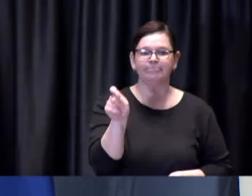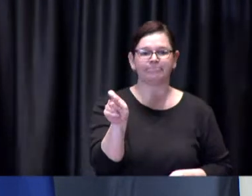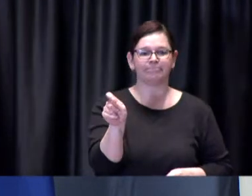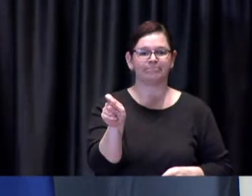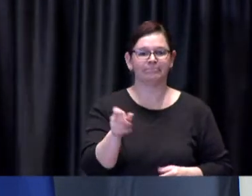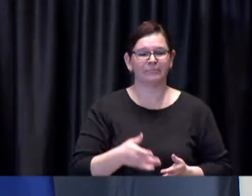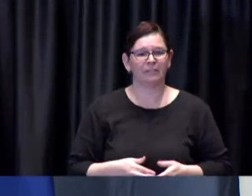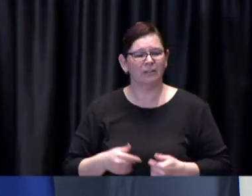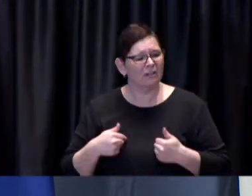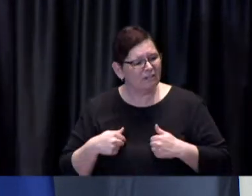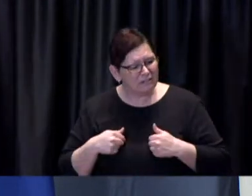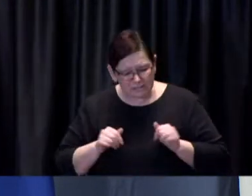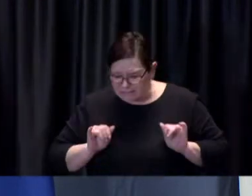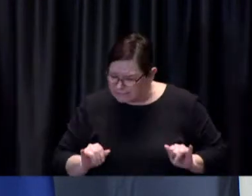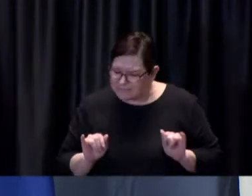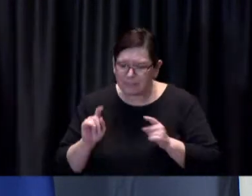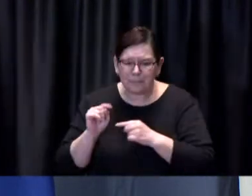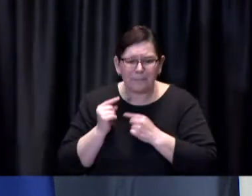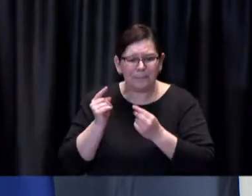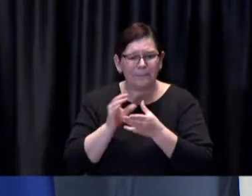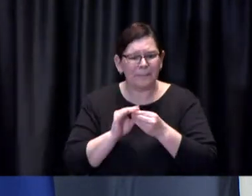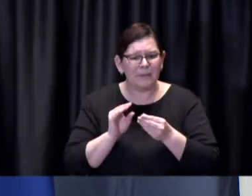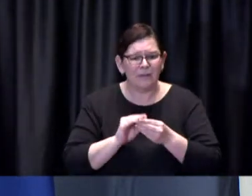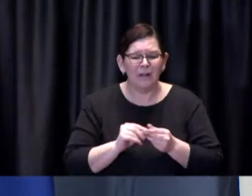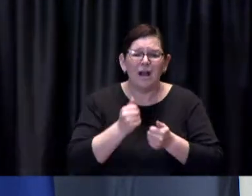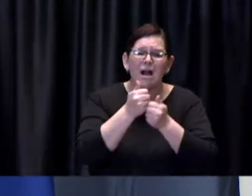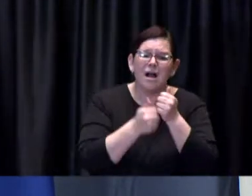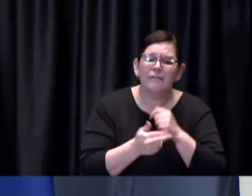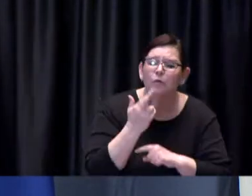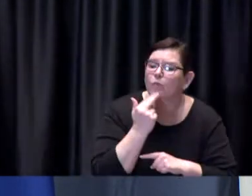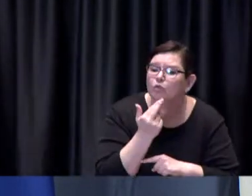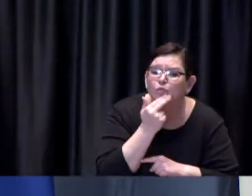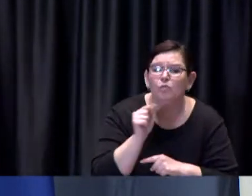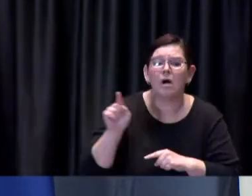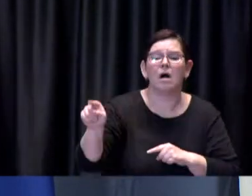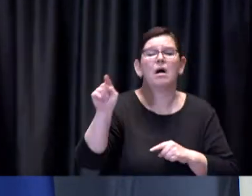either every restaurateur or every bile officer going around and checking everybody's driver's license